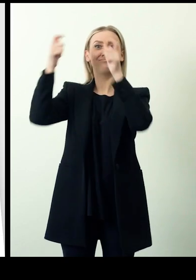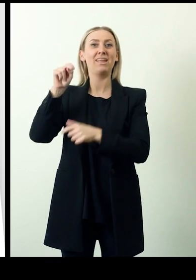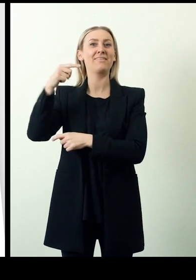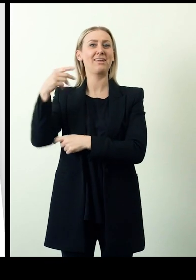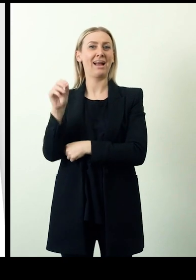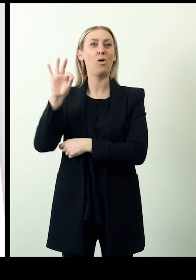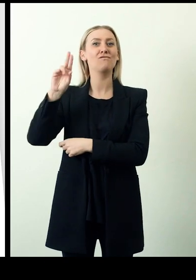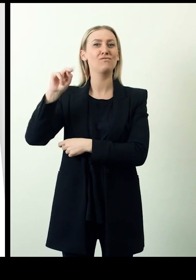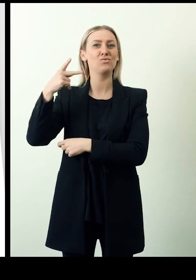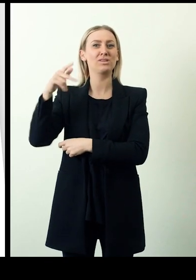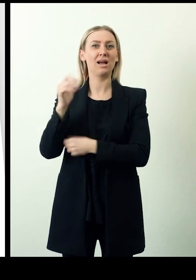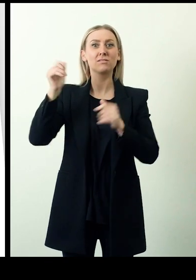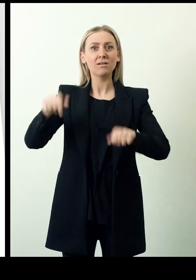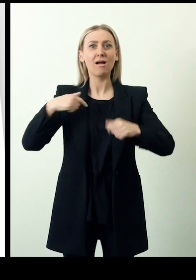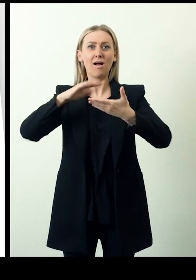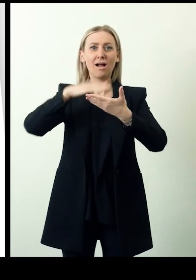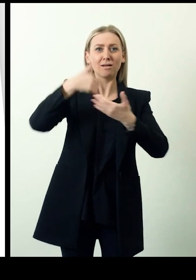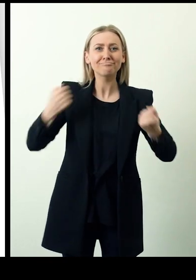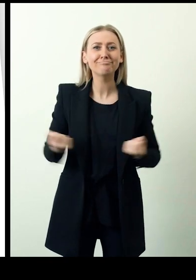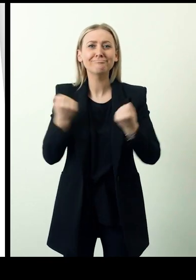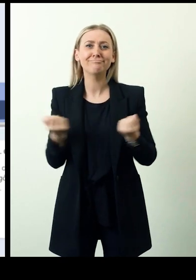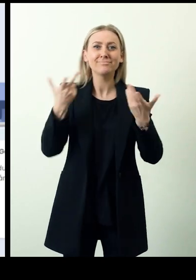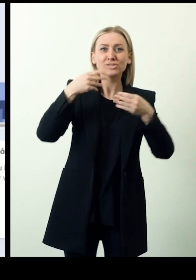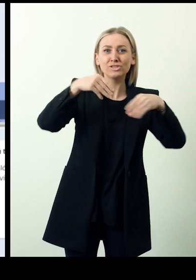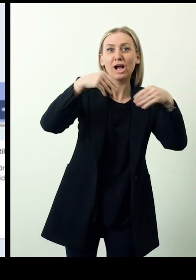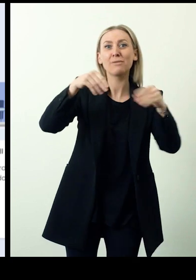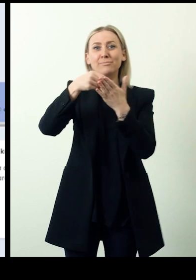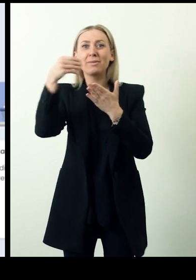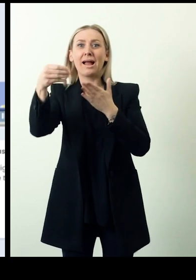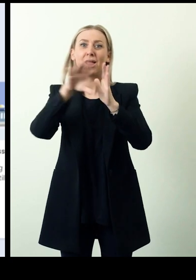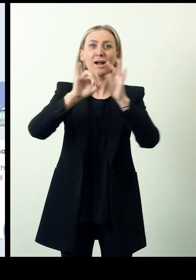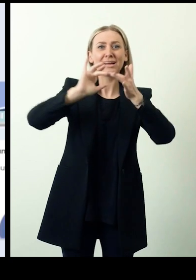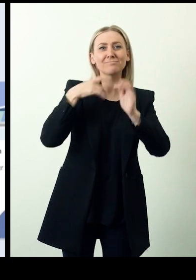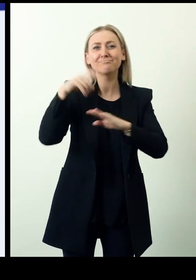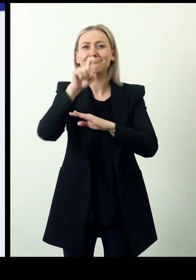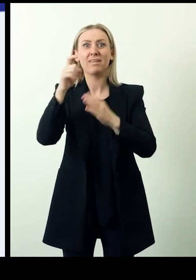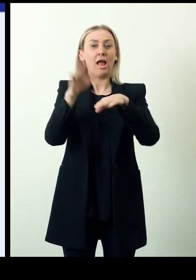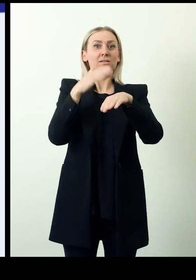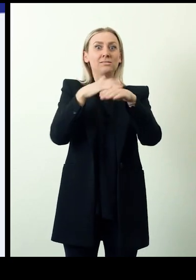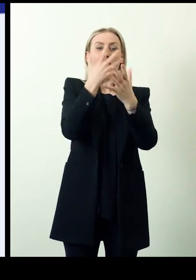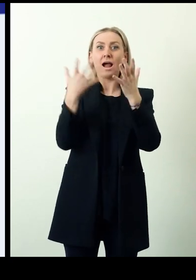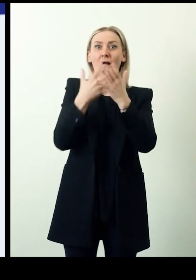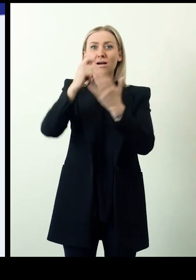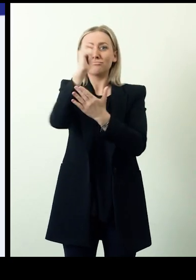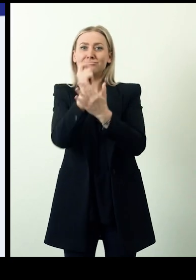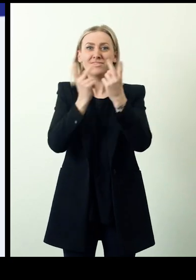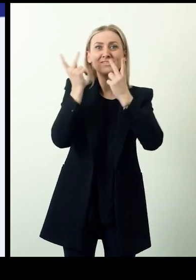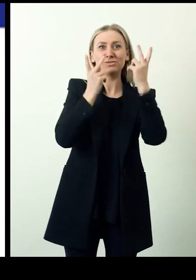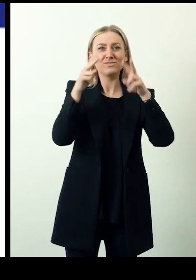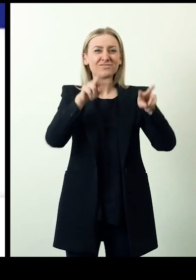Funka in 2021, allows users to practice shopping and paying online. Easy language illustrations and videos are some of the accessibility